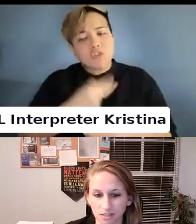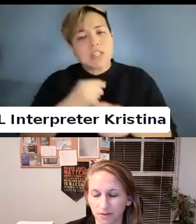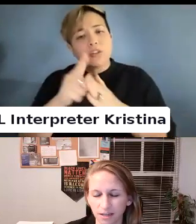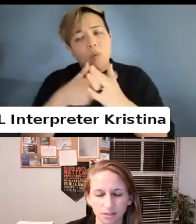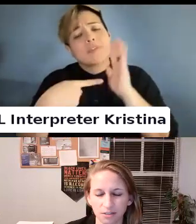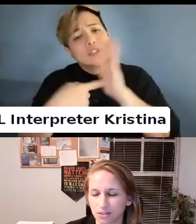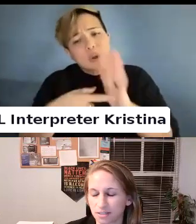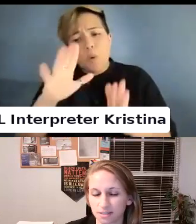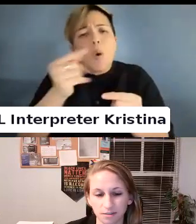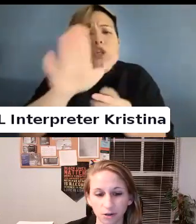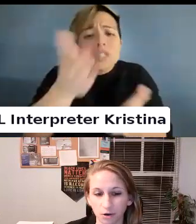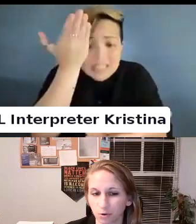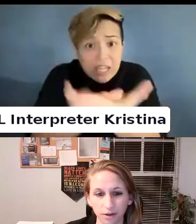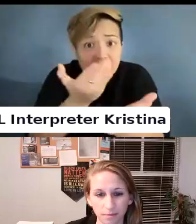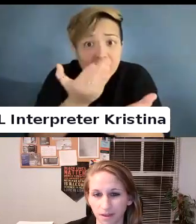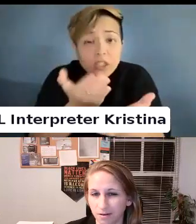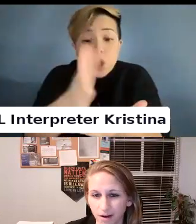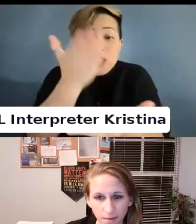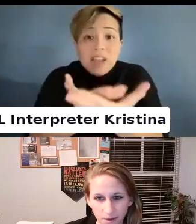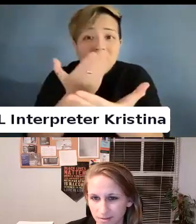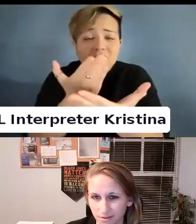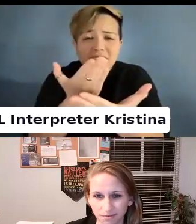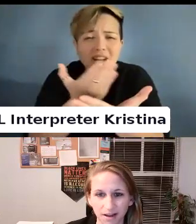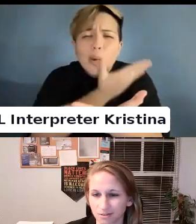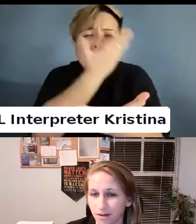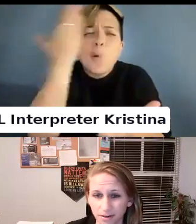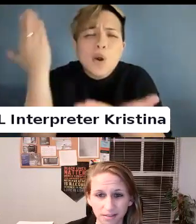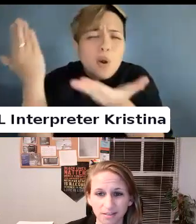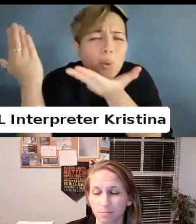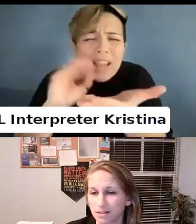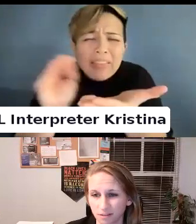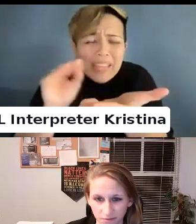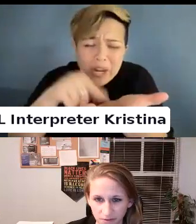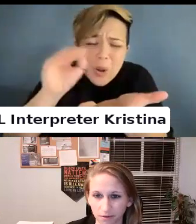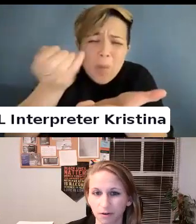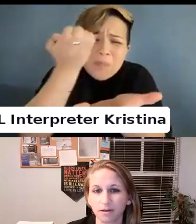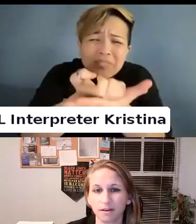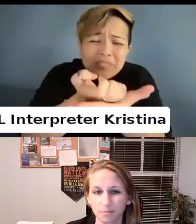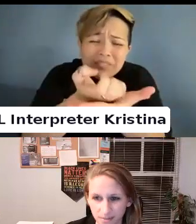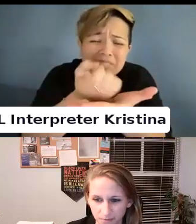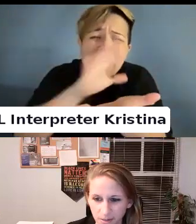justifications just don't hold up. They are not based on facts or evidence. They are based on fear and misinformation.